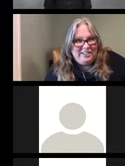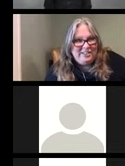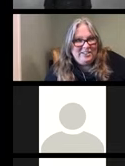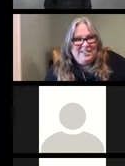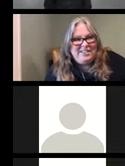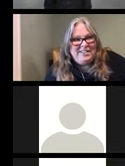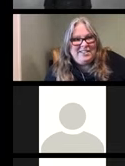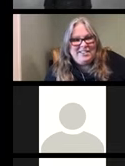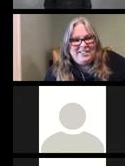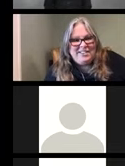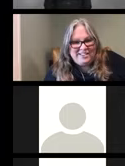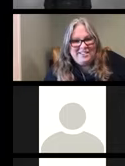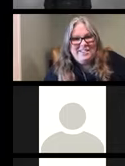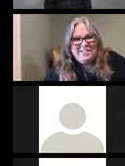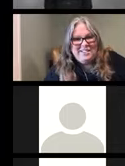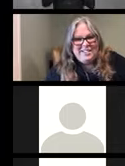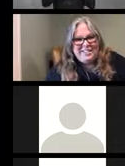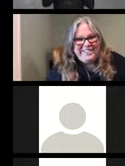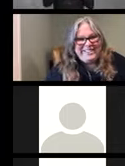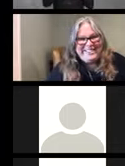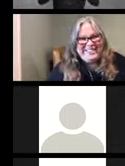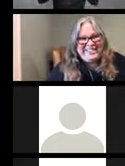Liz Persaud: As folks may be unmuting their